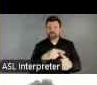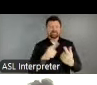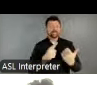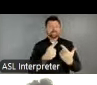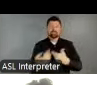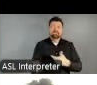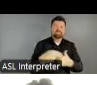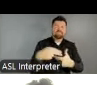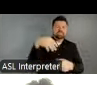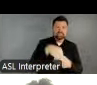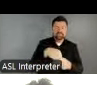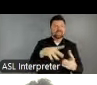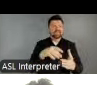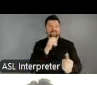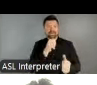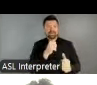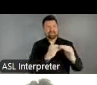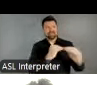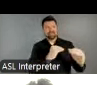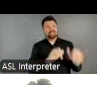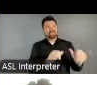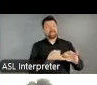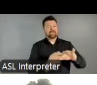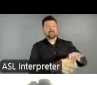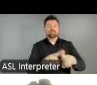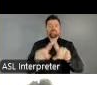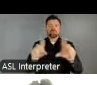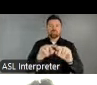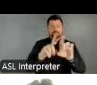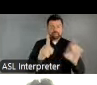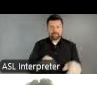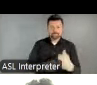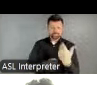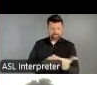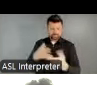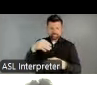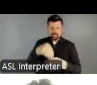making and consumption of professional arts and also calls attention to creative practice that's